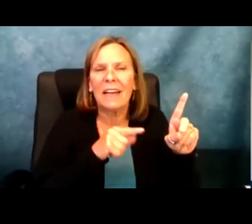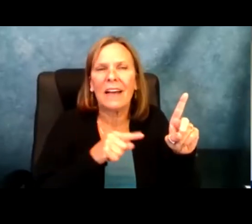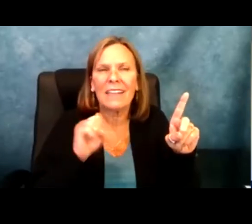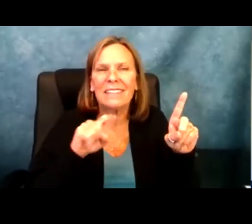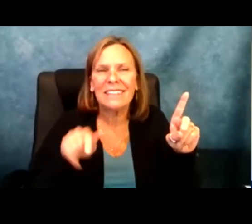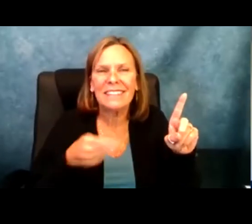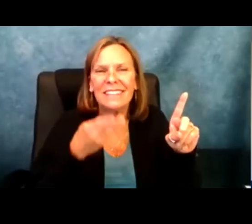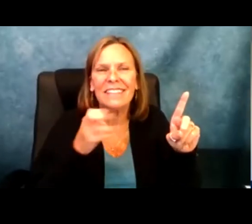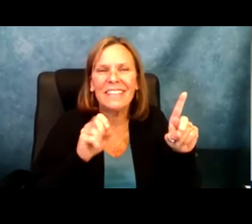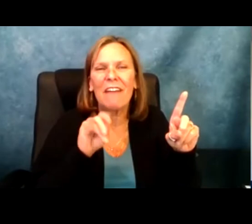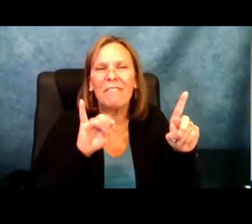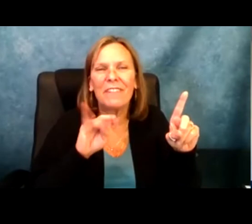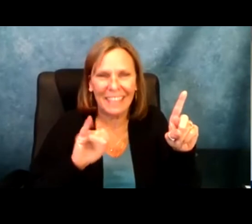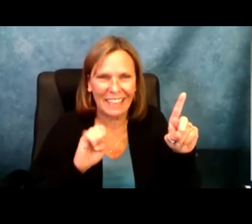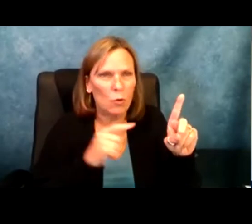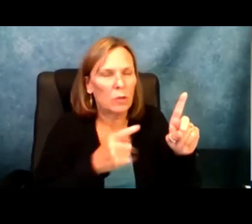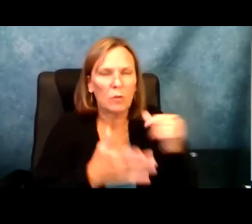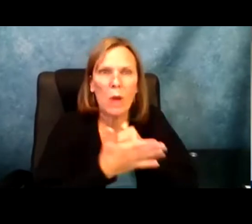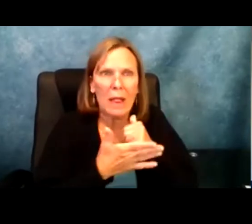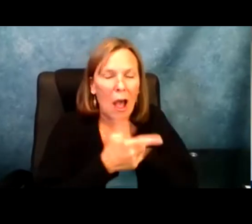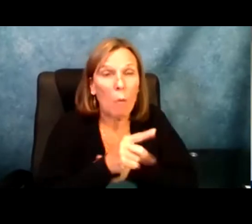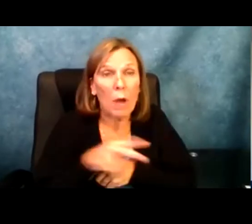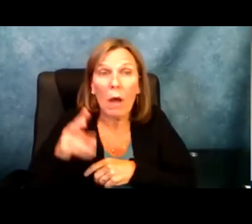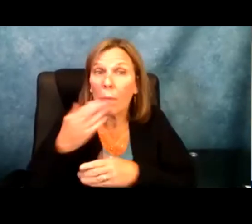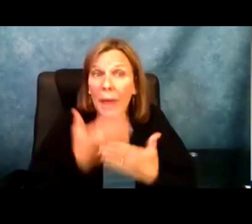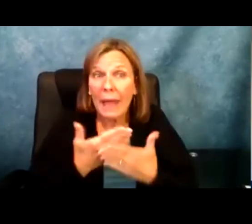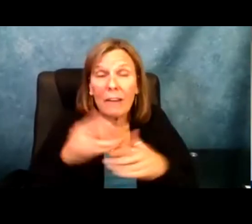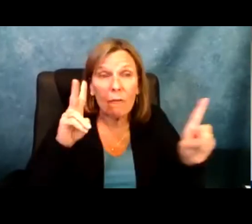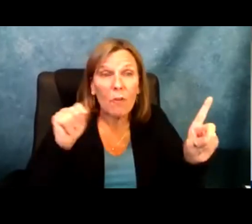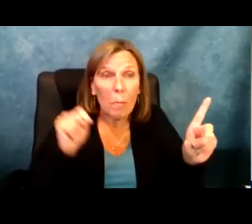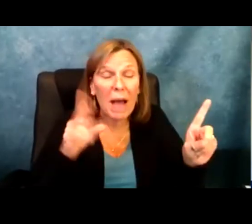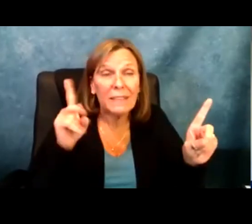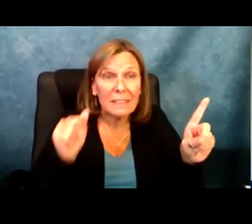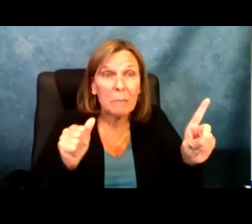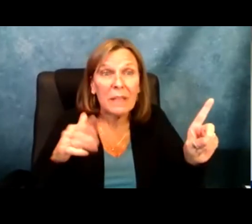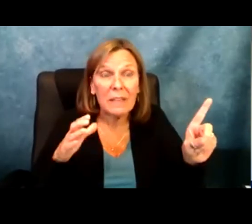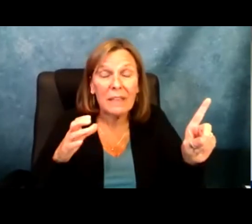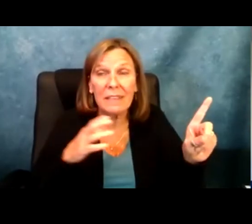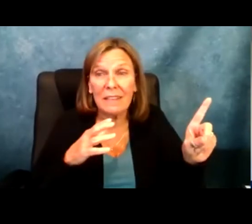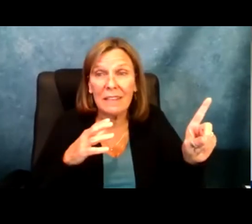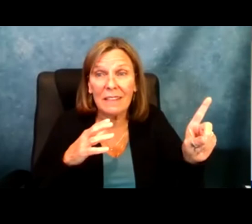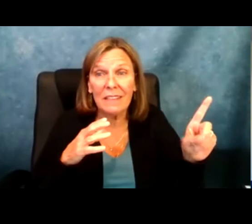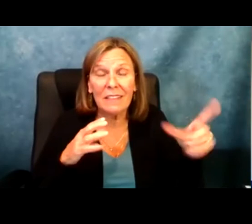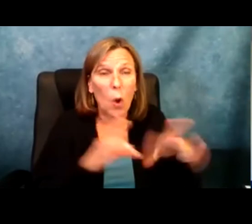justice coalition particularly Aylssa who has helped so much with outreach. Thank you to